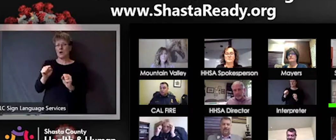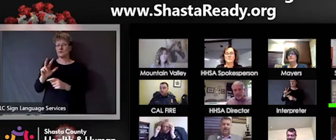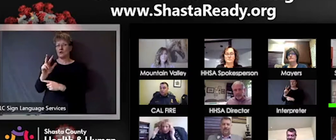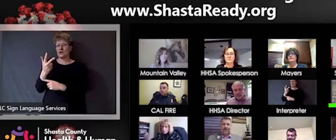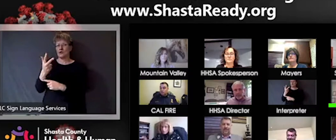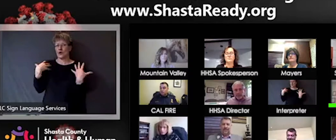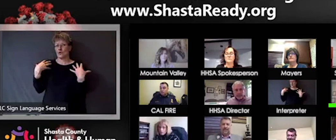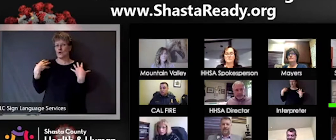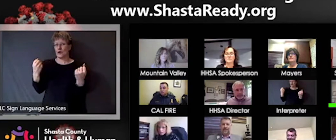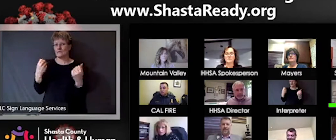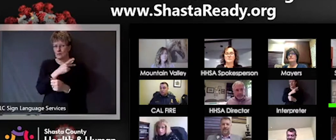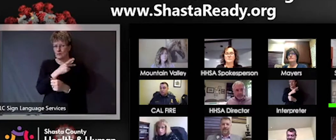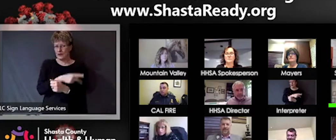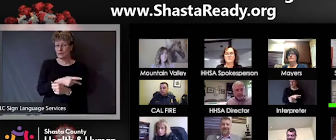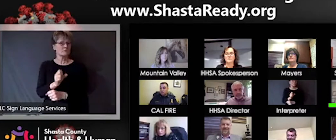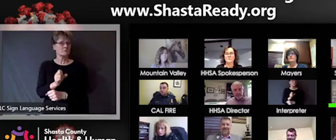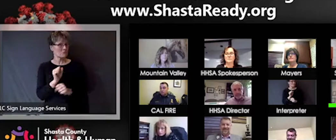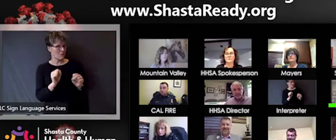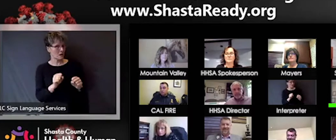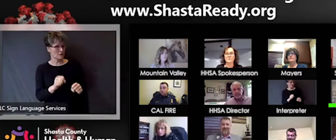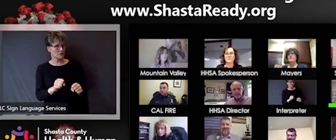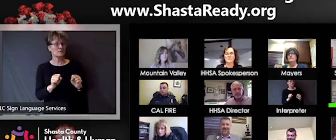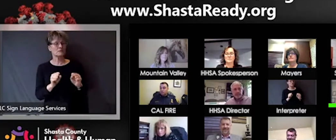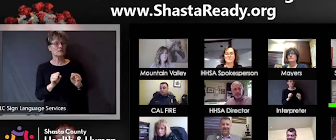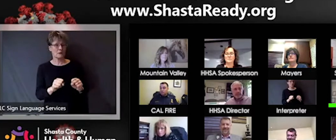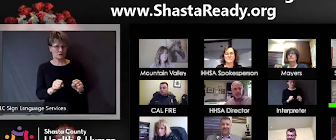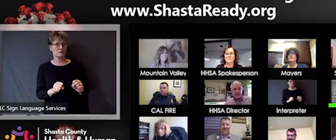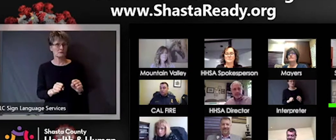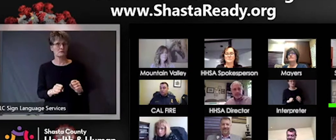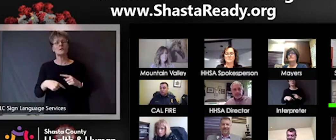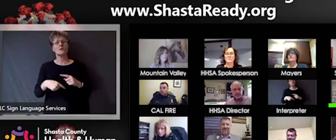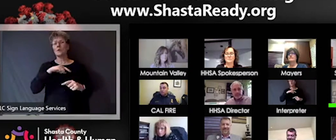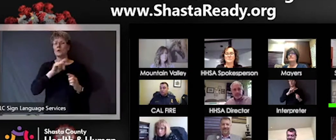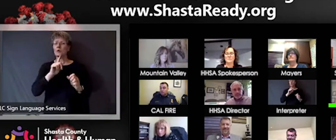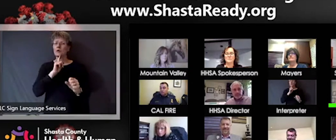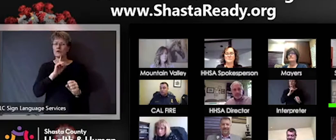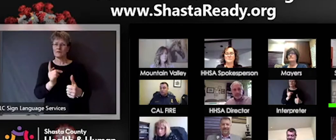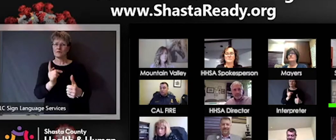It's possible. it's possible. We will confirm that. Thanks, thanks for asking.